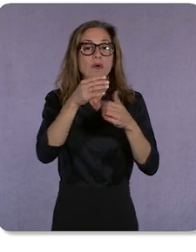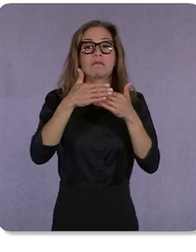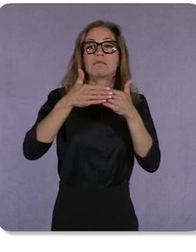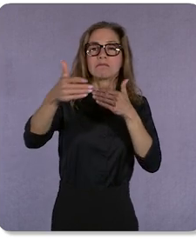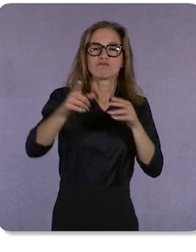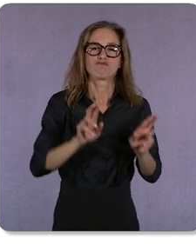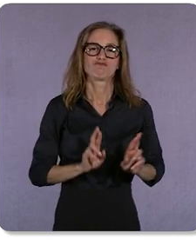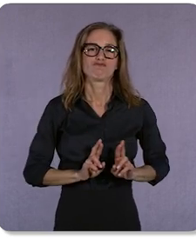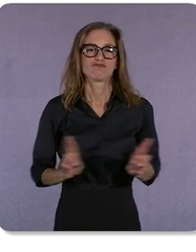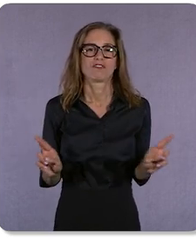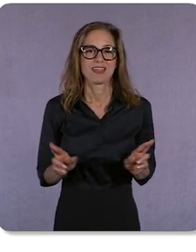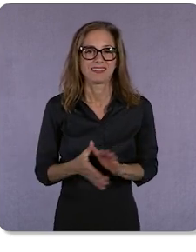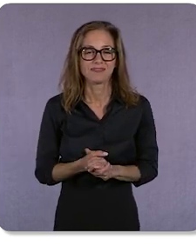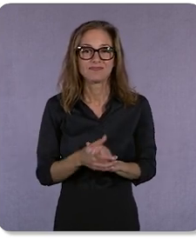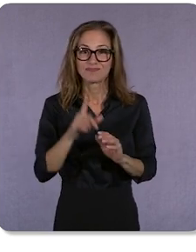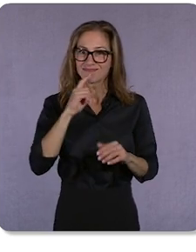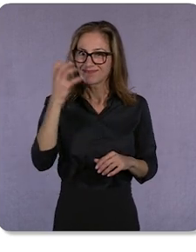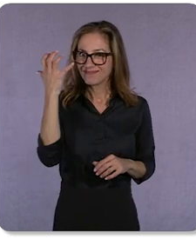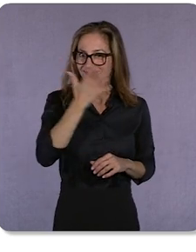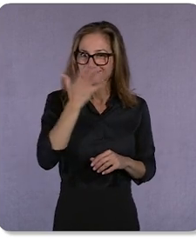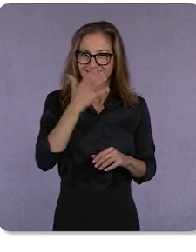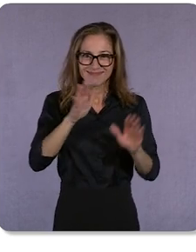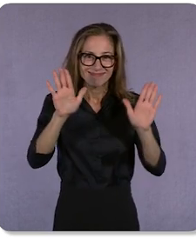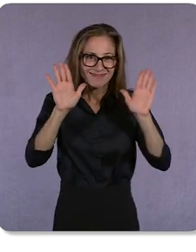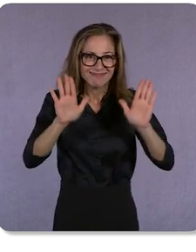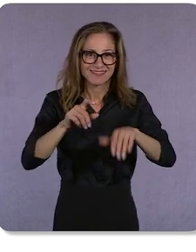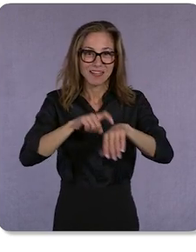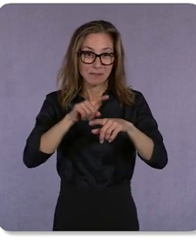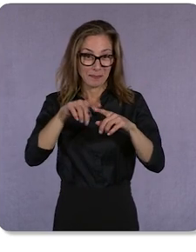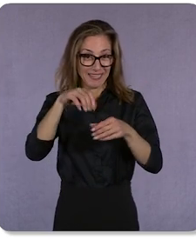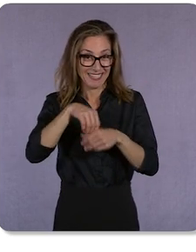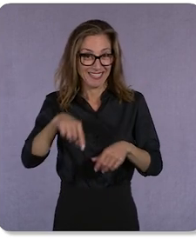It’s an extraordinary time to be in this industry and my team and I are humbled